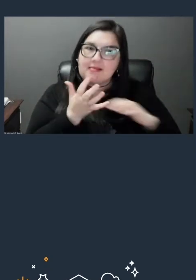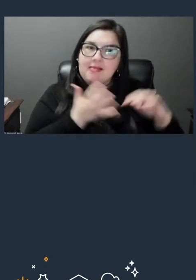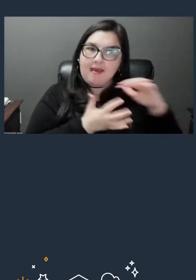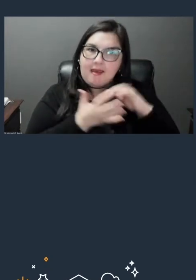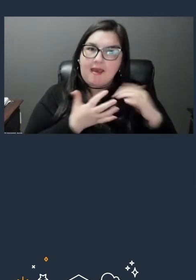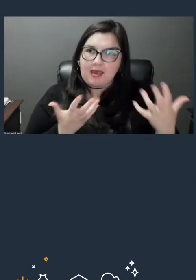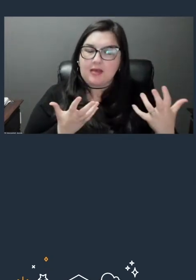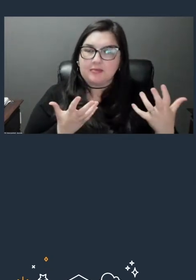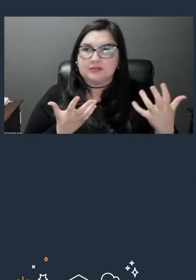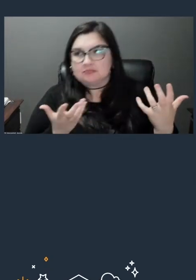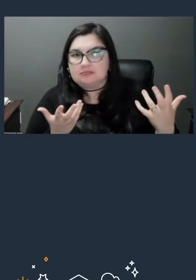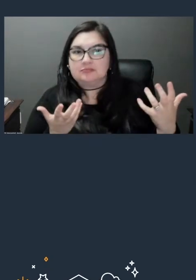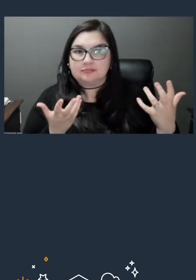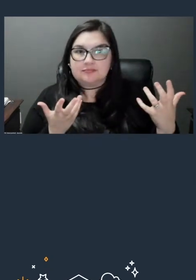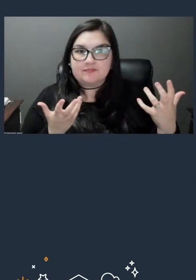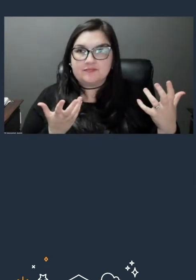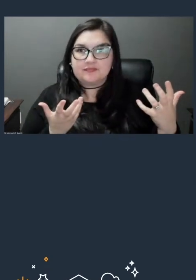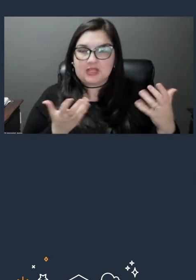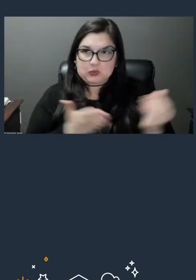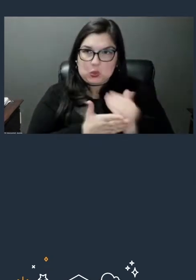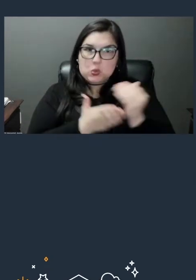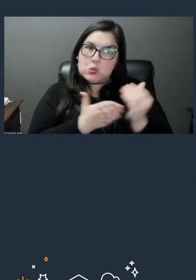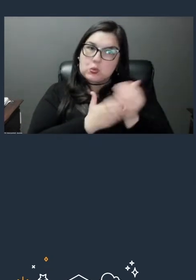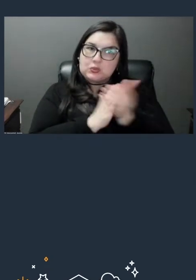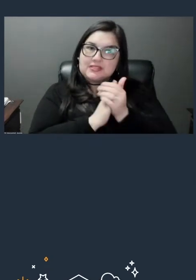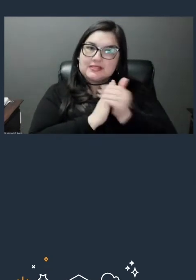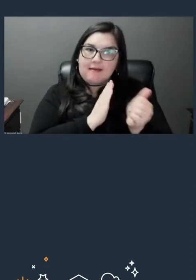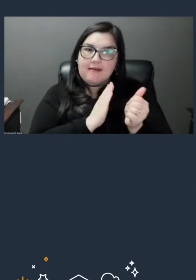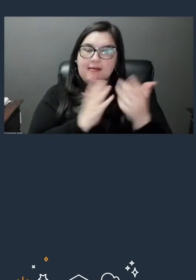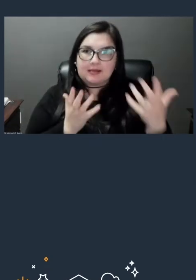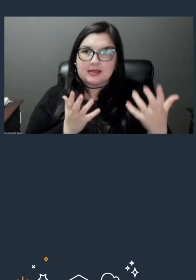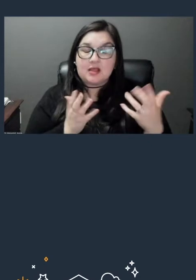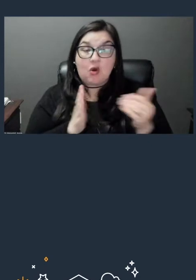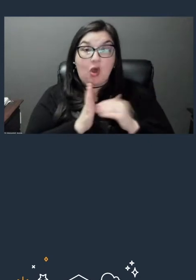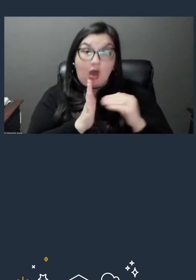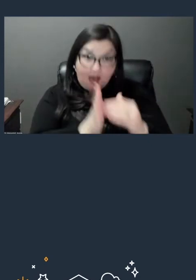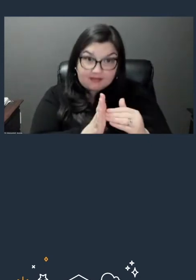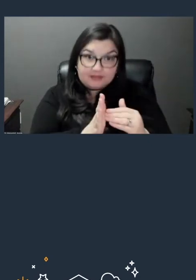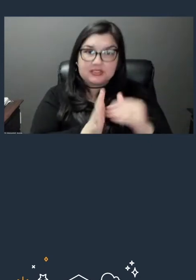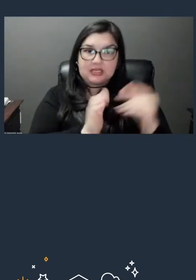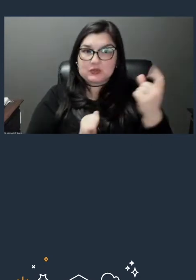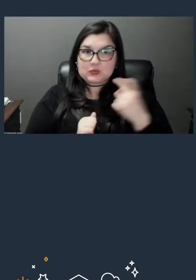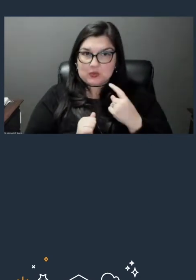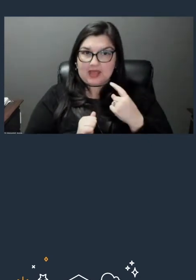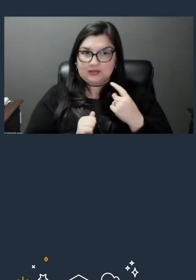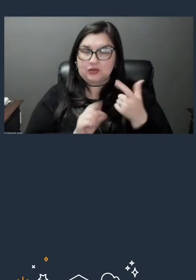it's a relatively new skillset and a question I often get from people who are in technology,